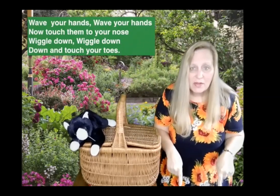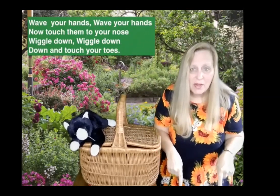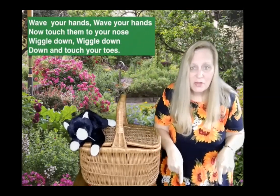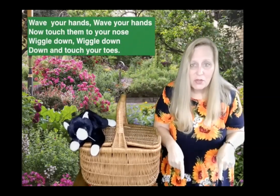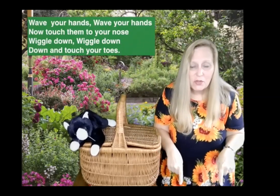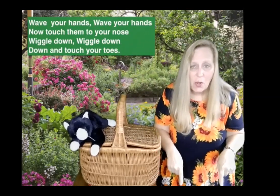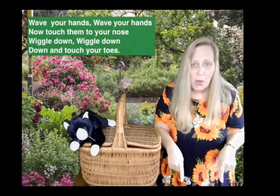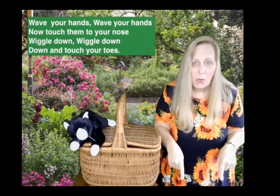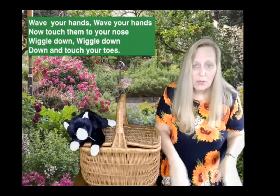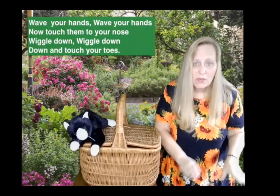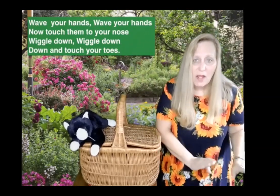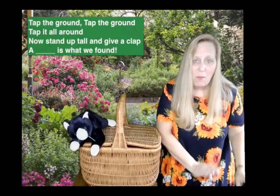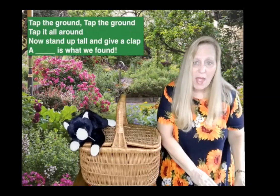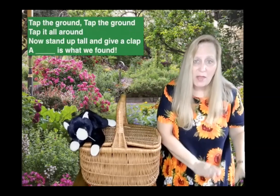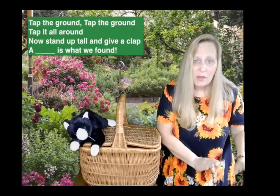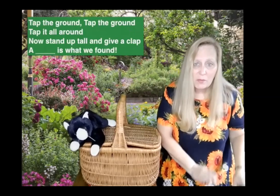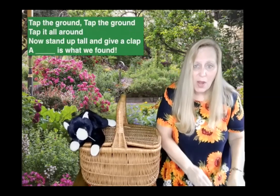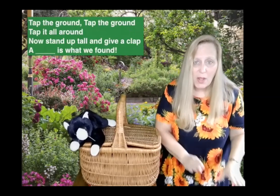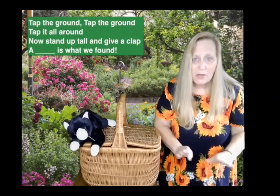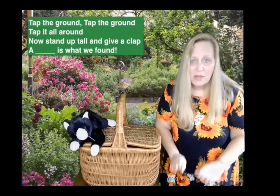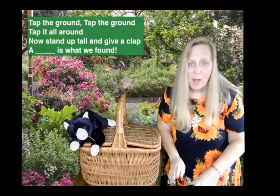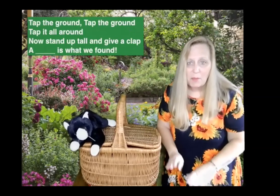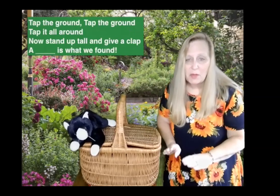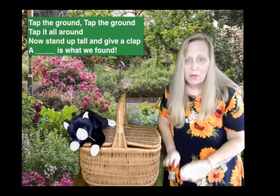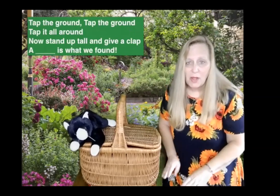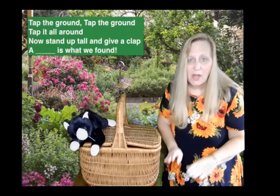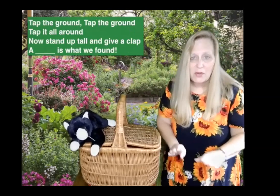touch your toes. Tap the ground, tap the ground, tap it all around. now stand up tall and give a clap.